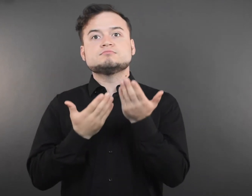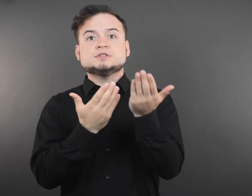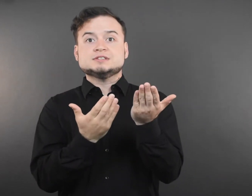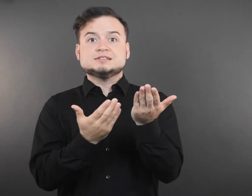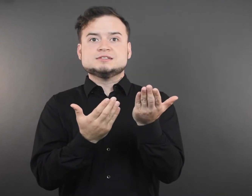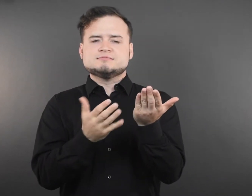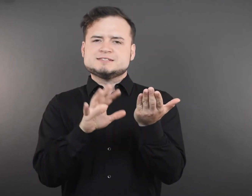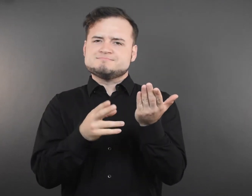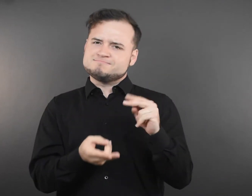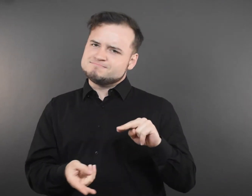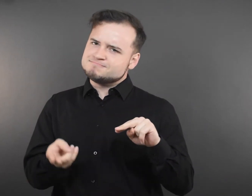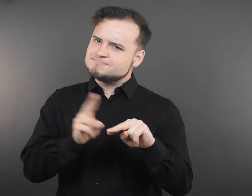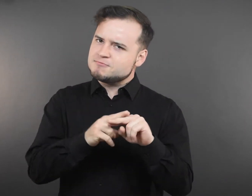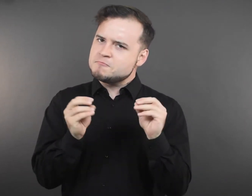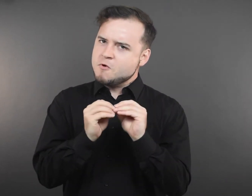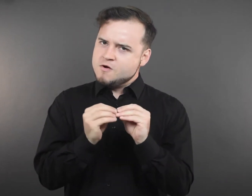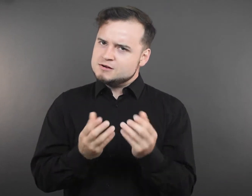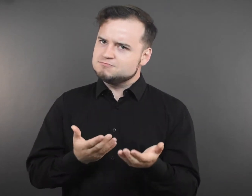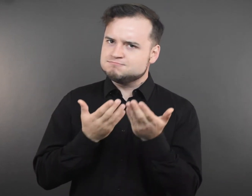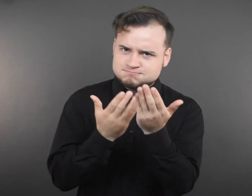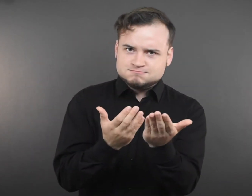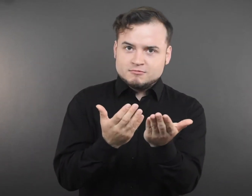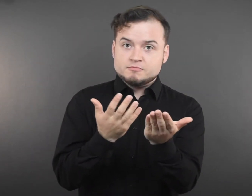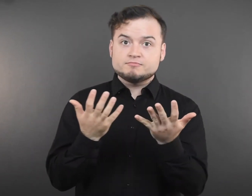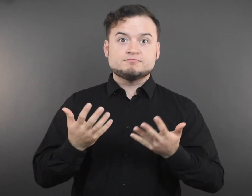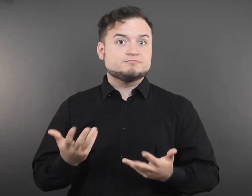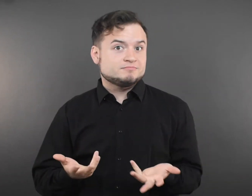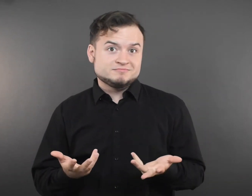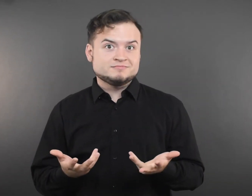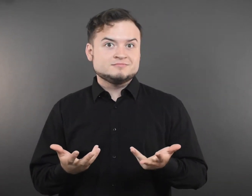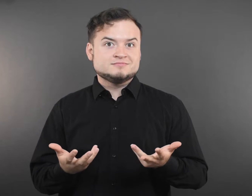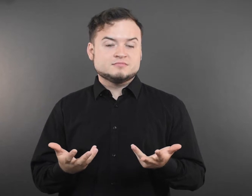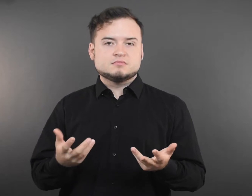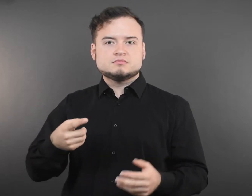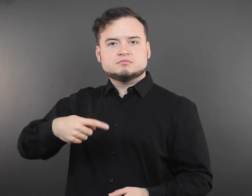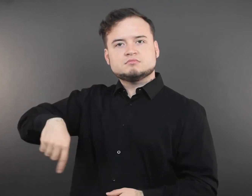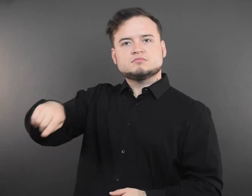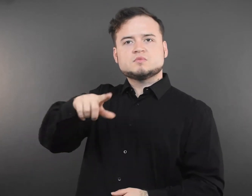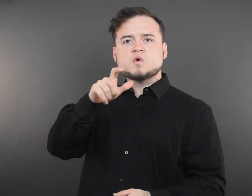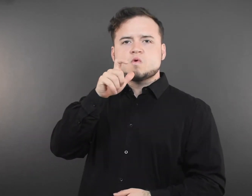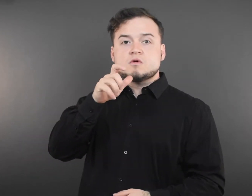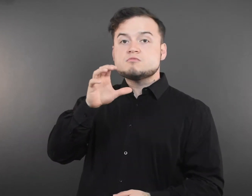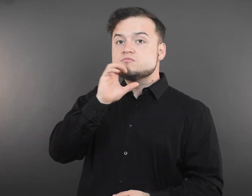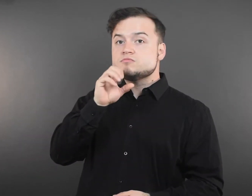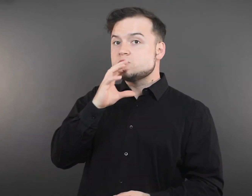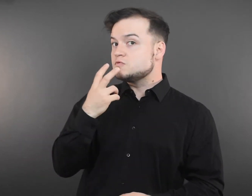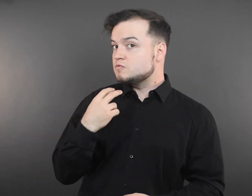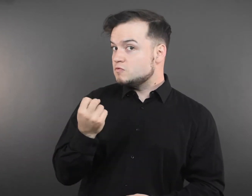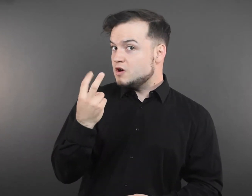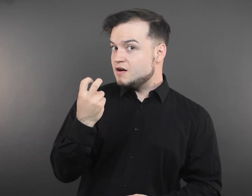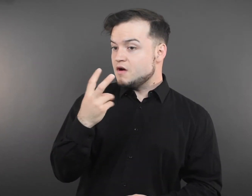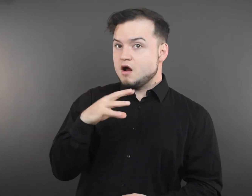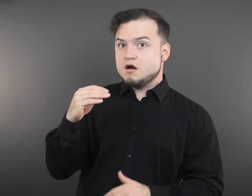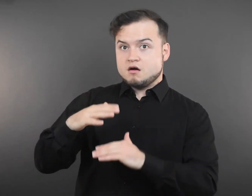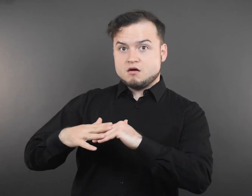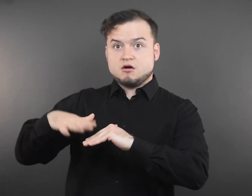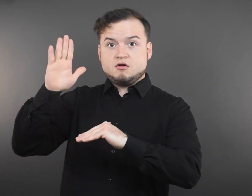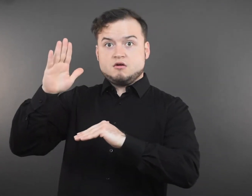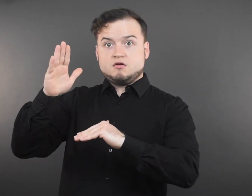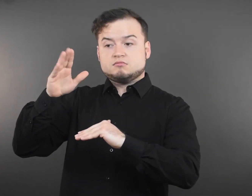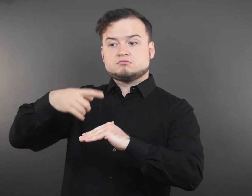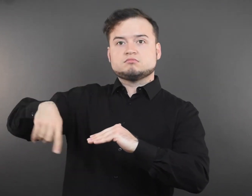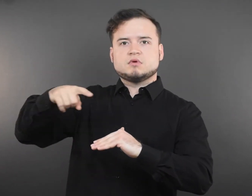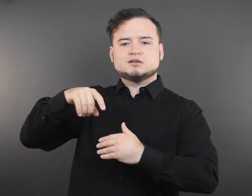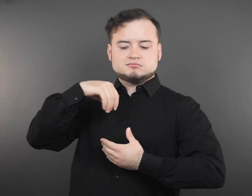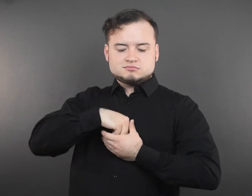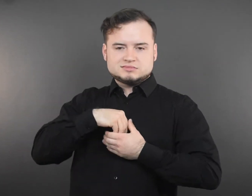that those 12 and older who are immunocompromised